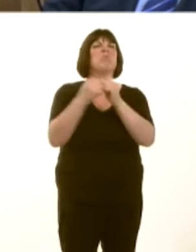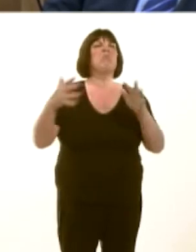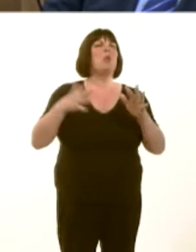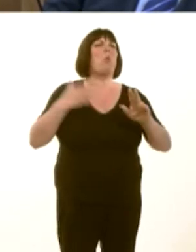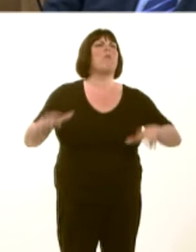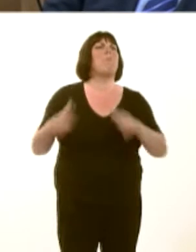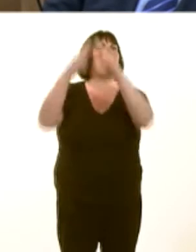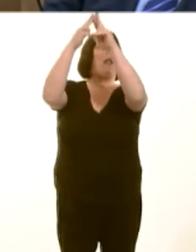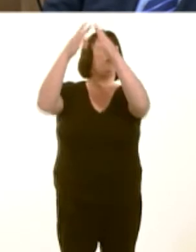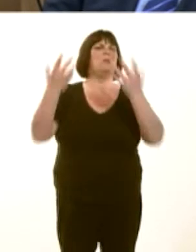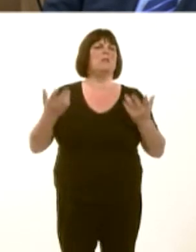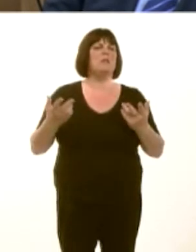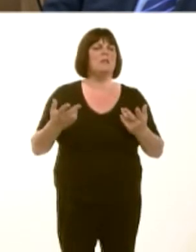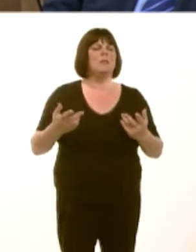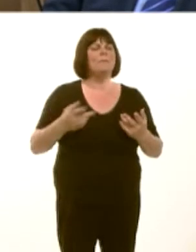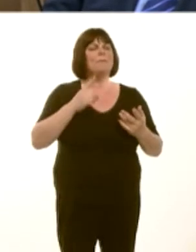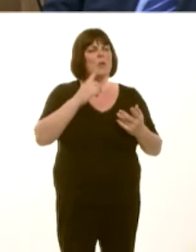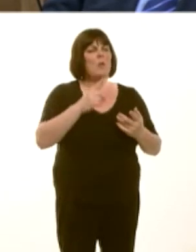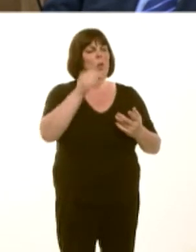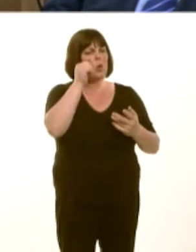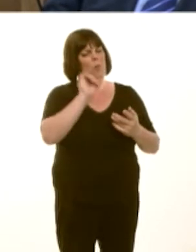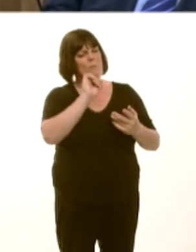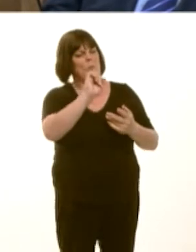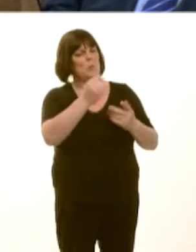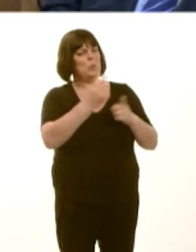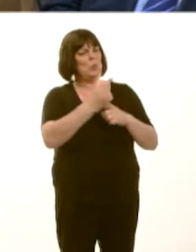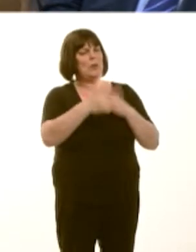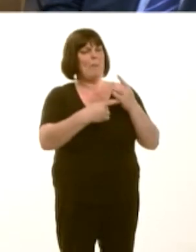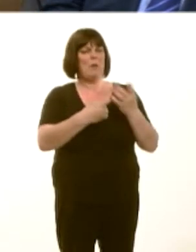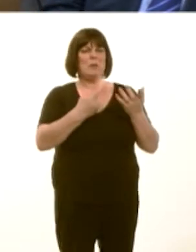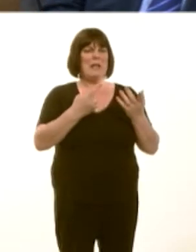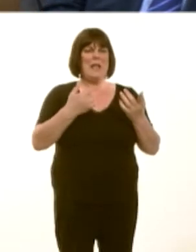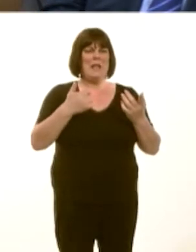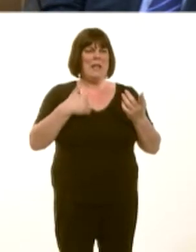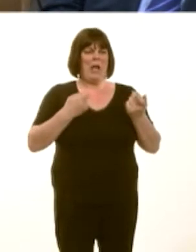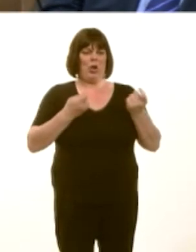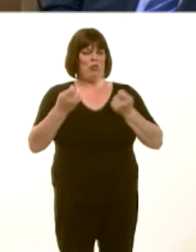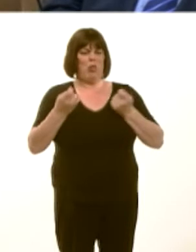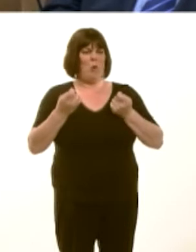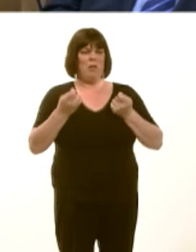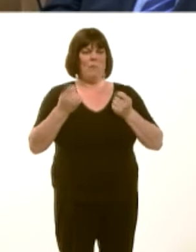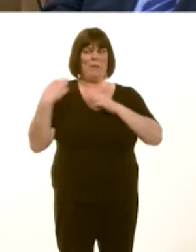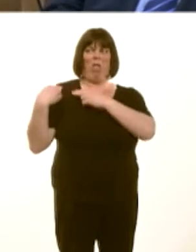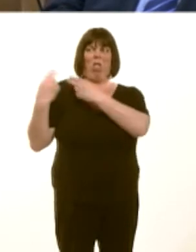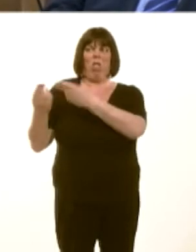From our point of view, with regard to the matter he has referred to, it was taken from our hands by Whitehall and in Whitehallís hands it remains.